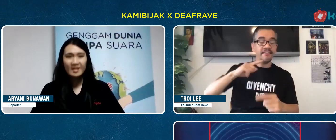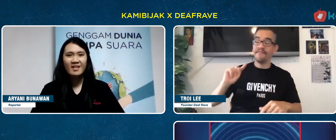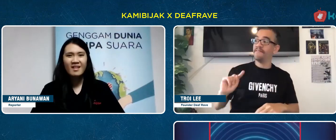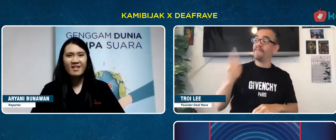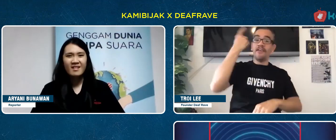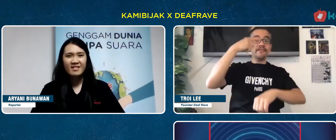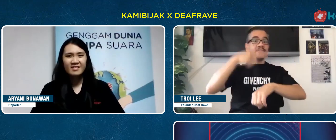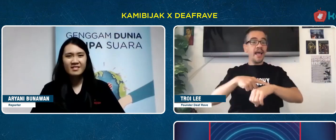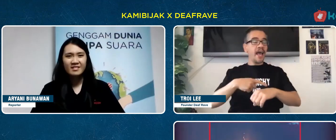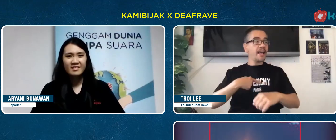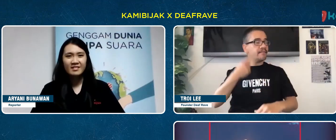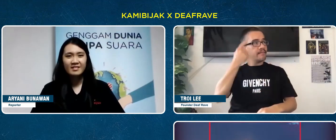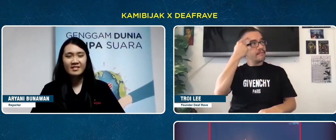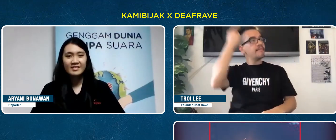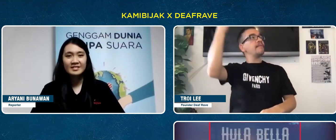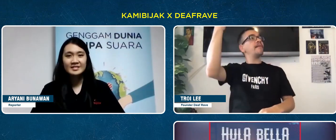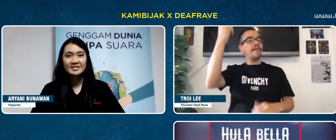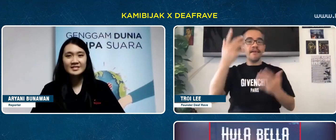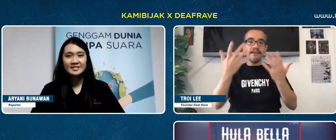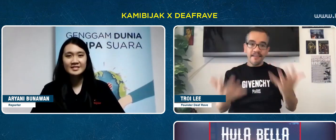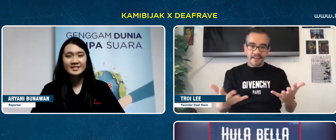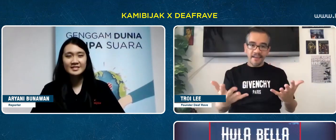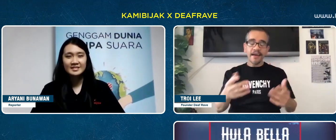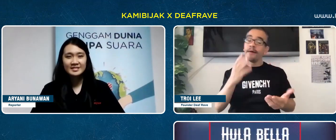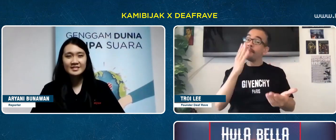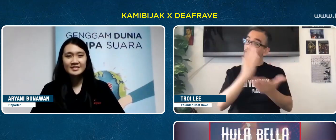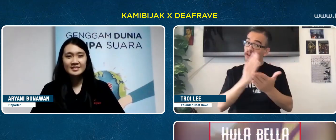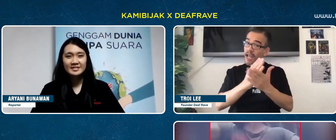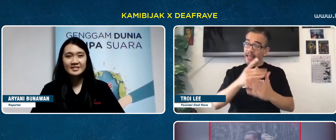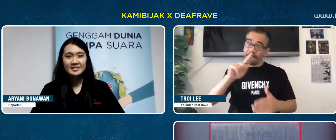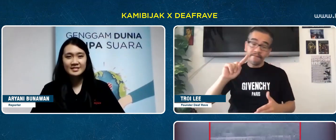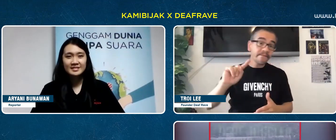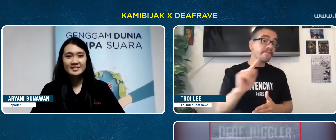It was the first time for Deaf Rave held an event like that.